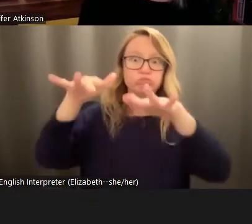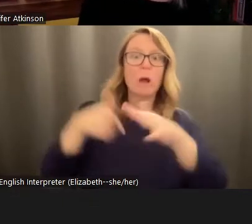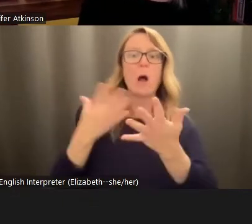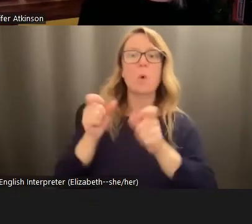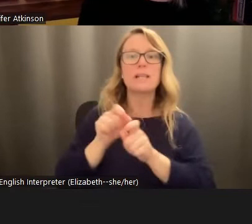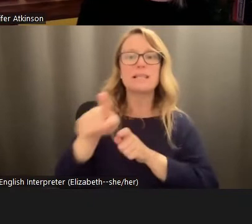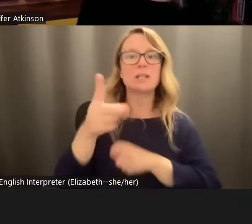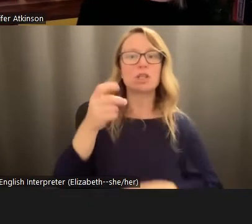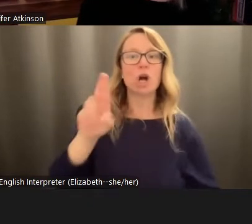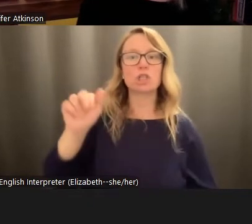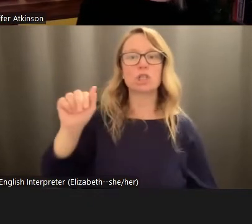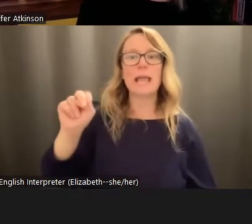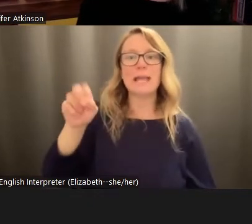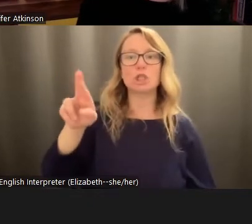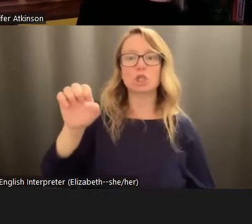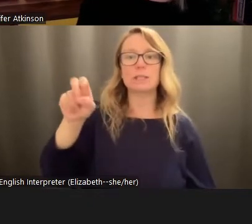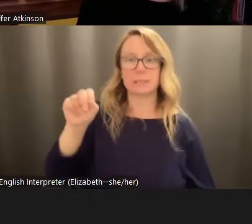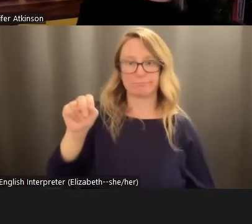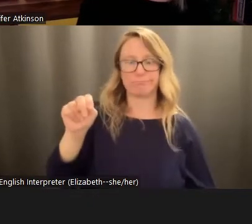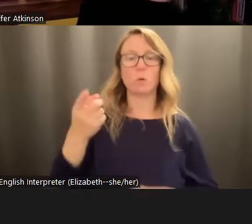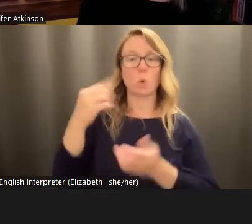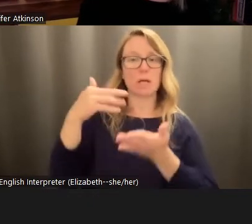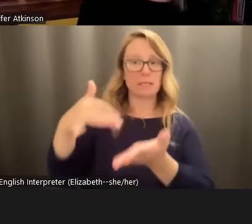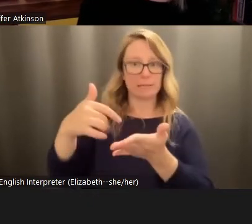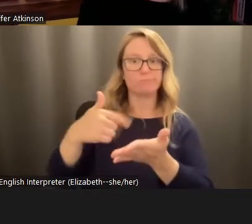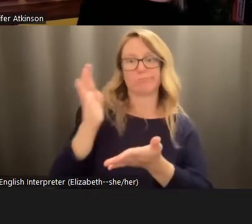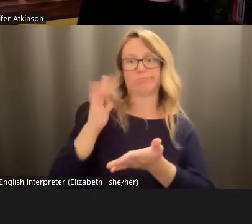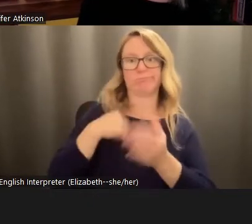study that I did when I was teaching at a college in Ohio.